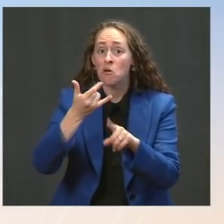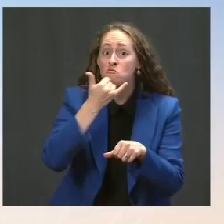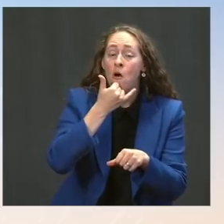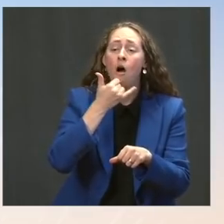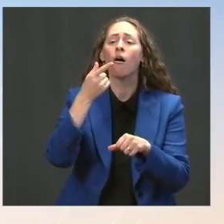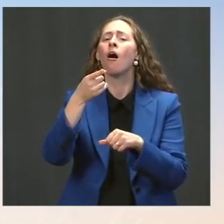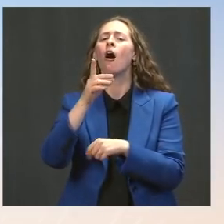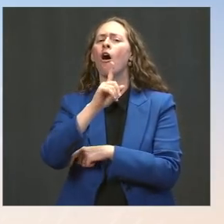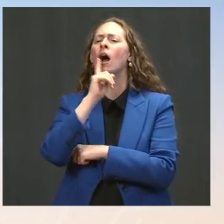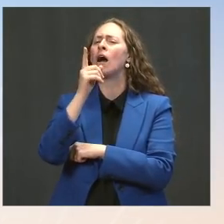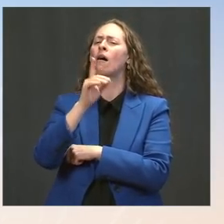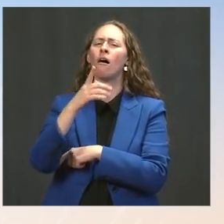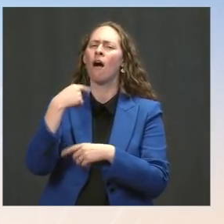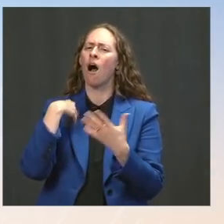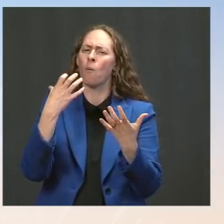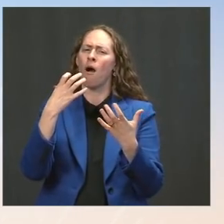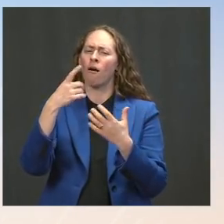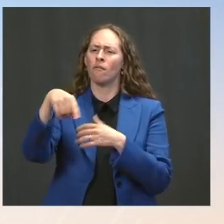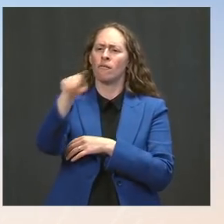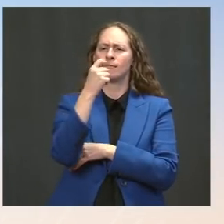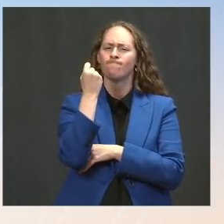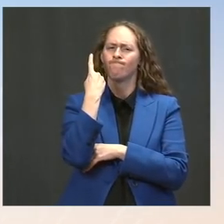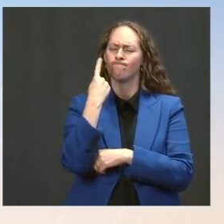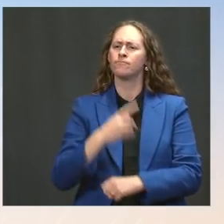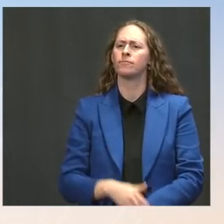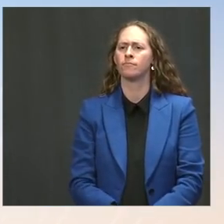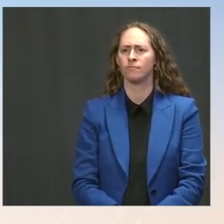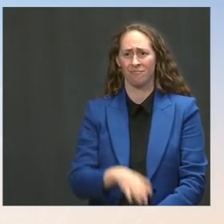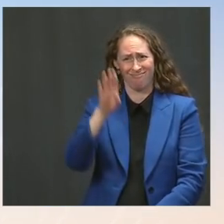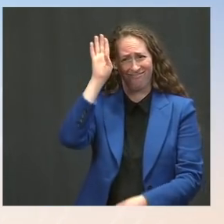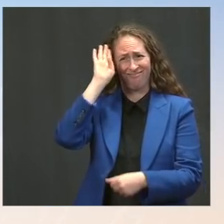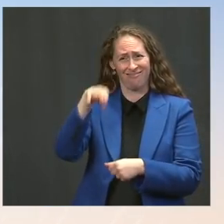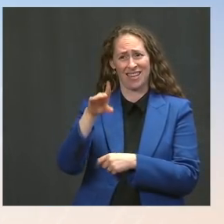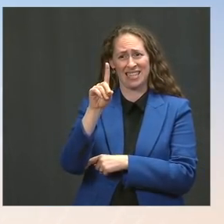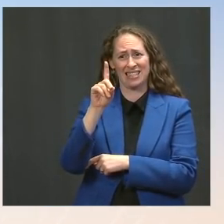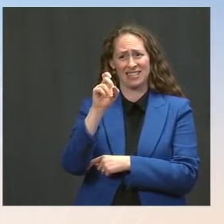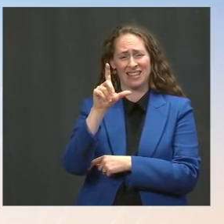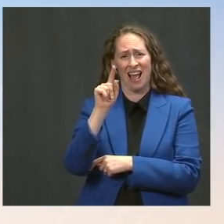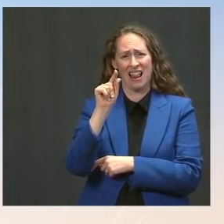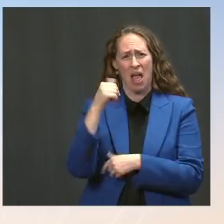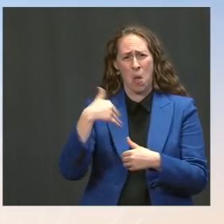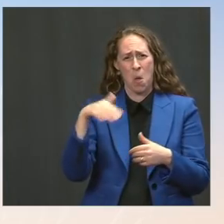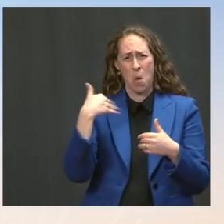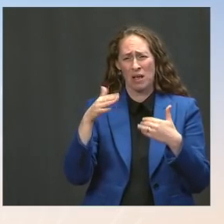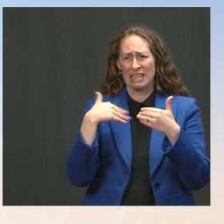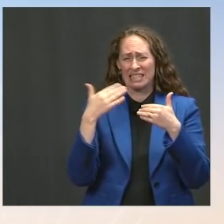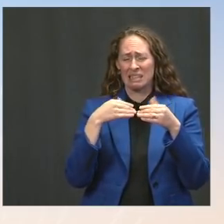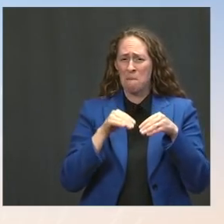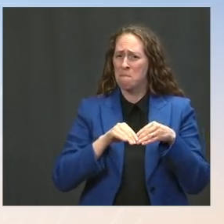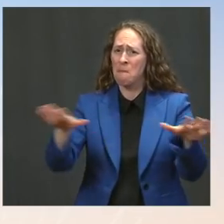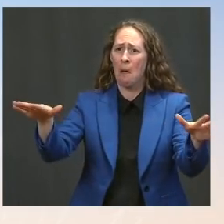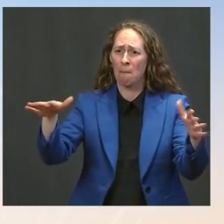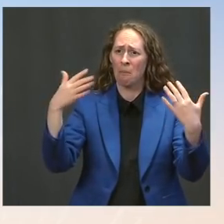that we've seen since the beginning of the pandemic that more people are getting sick with COVID. And that's not --